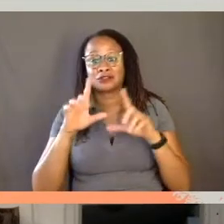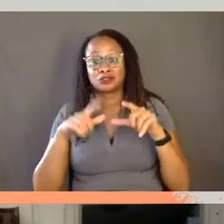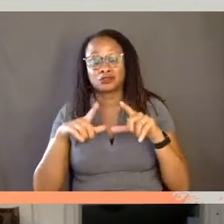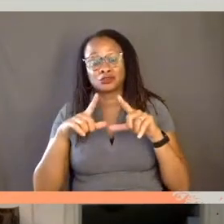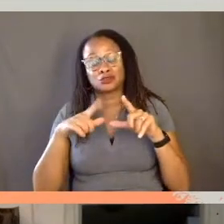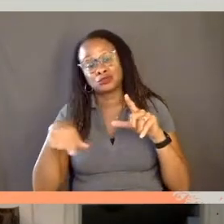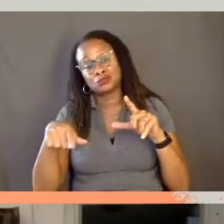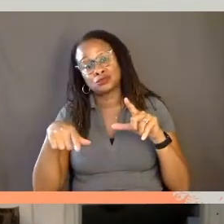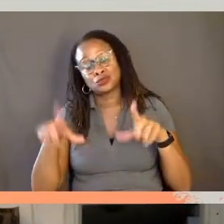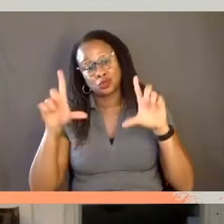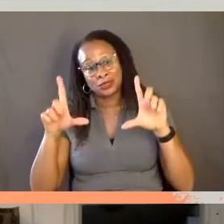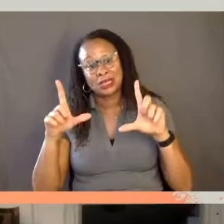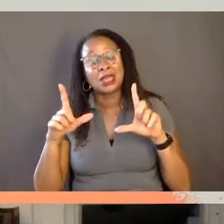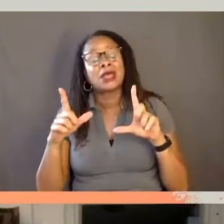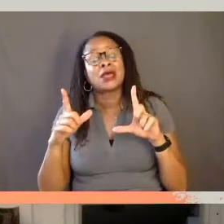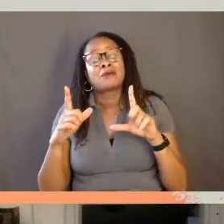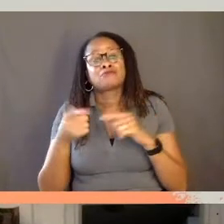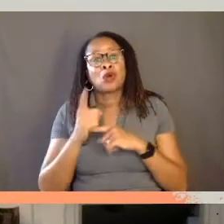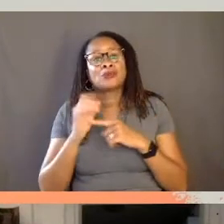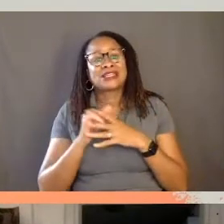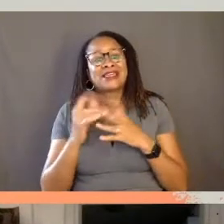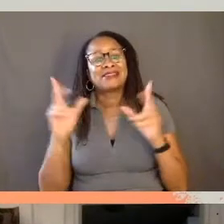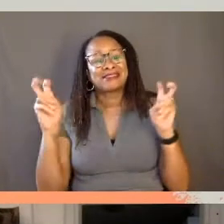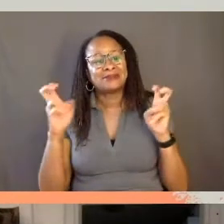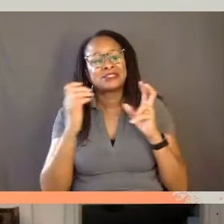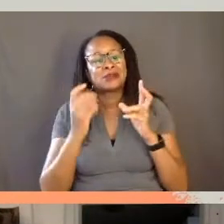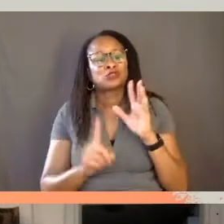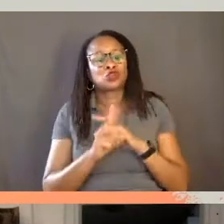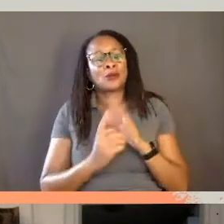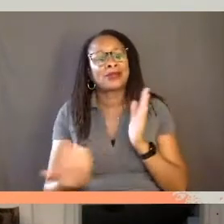that kept arriving again and again and again where people were finding their information,